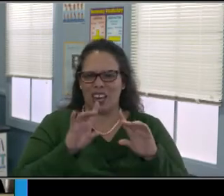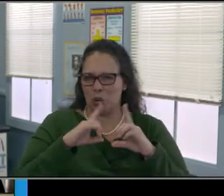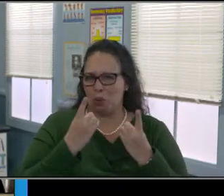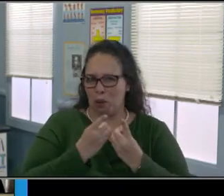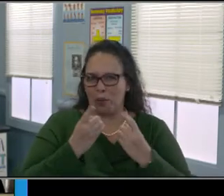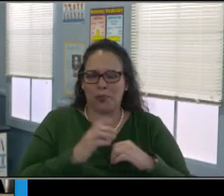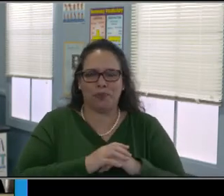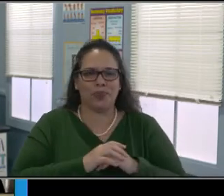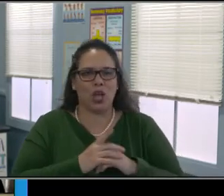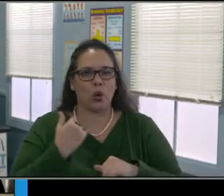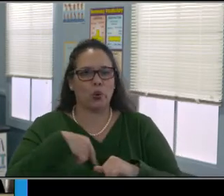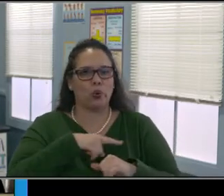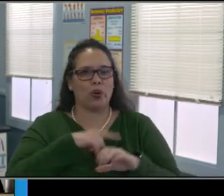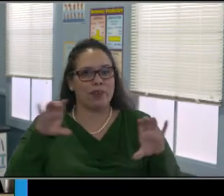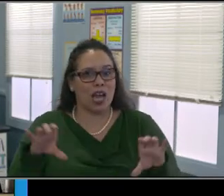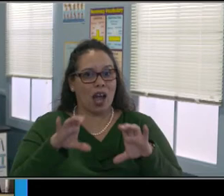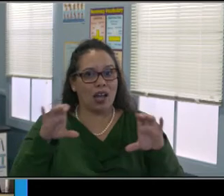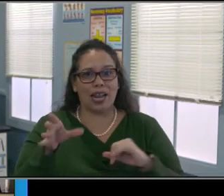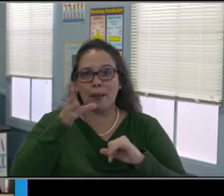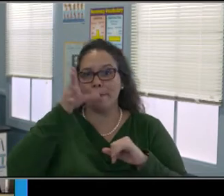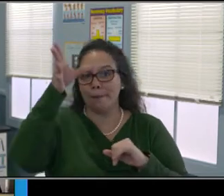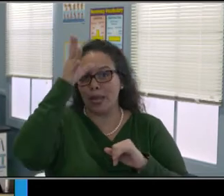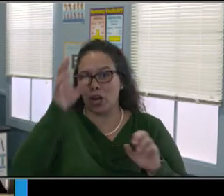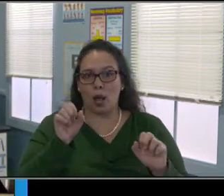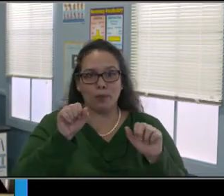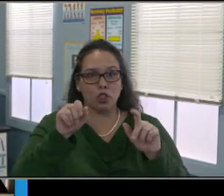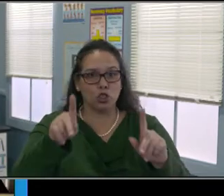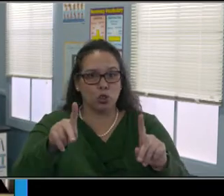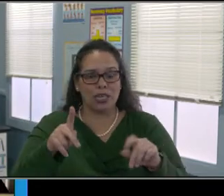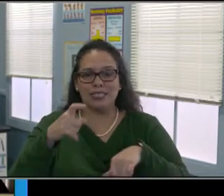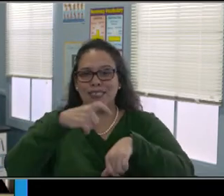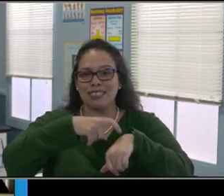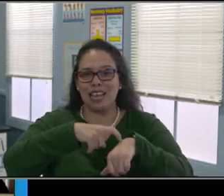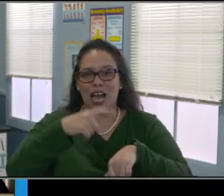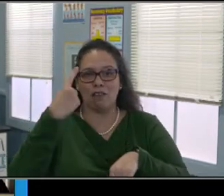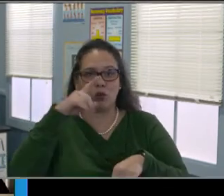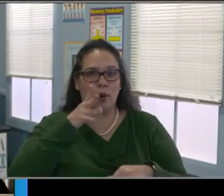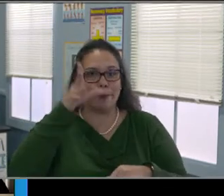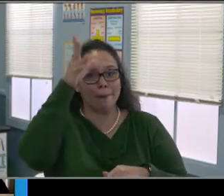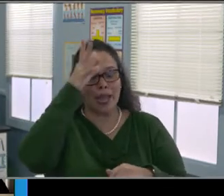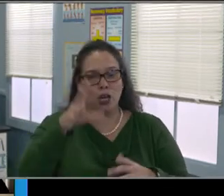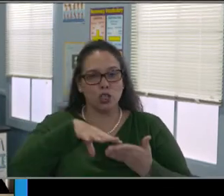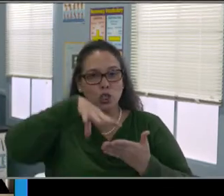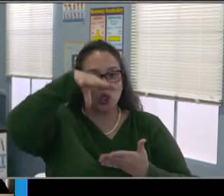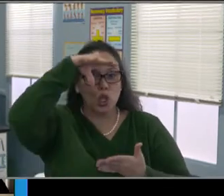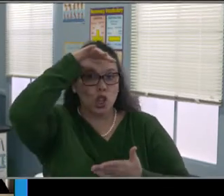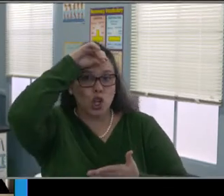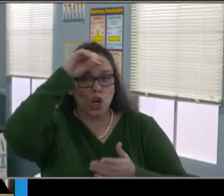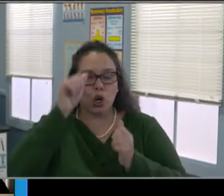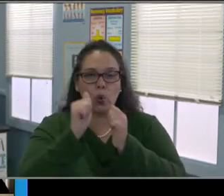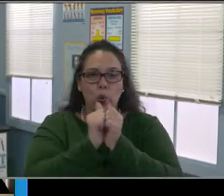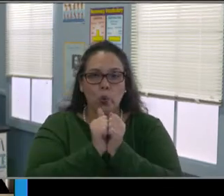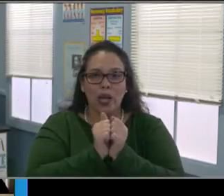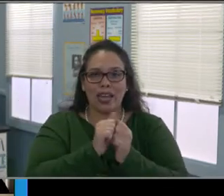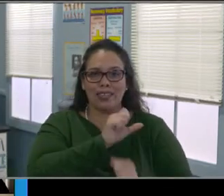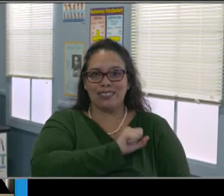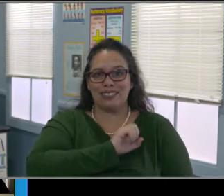to attend their Canvas accessibility training, I know that it was super helpful and I even learned a lot.